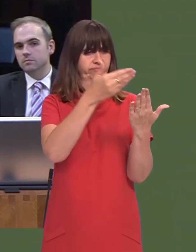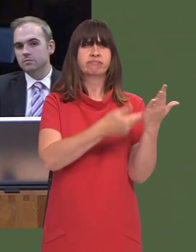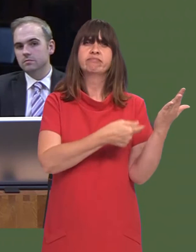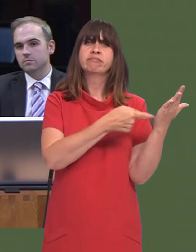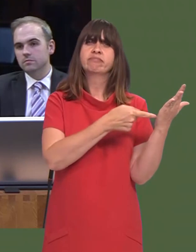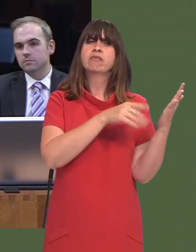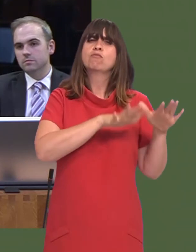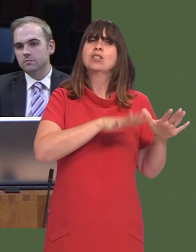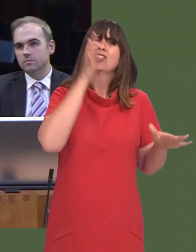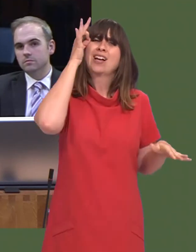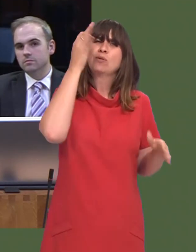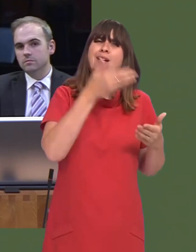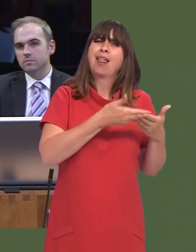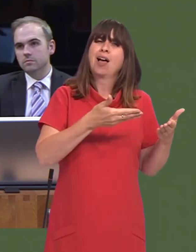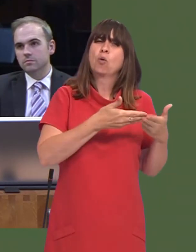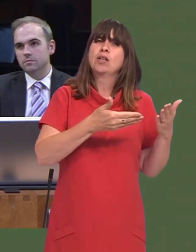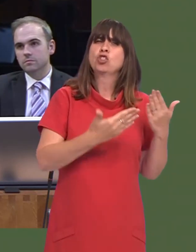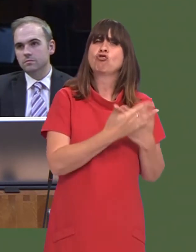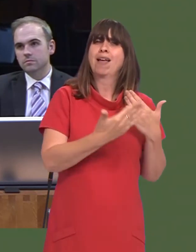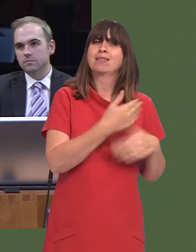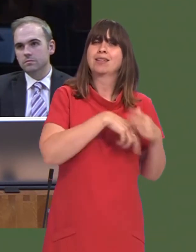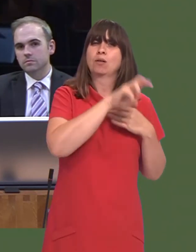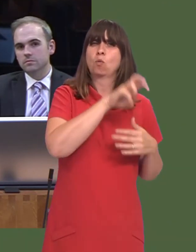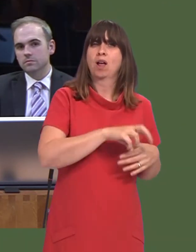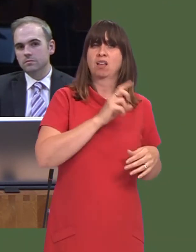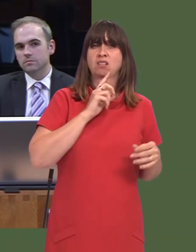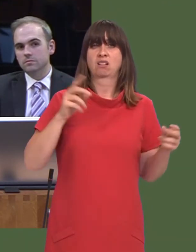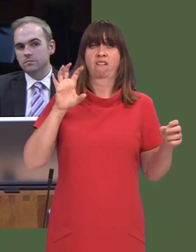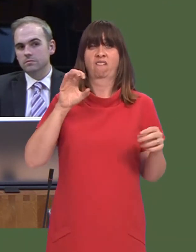The latest report from the British Council on language trends in Wales shows a decline